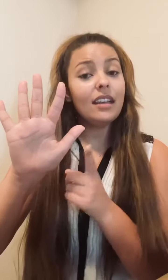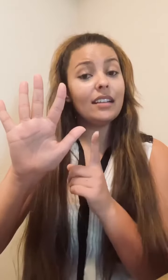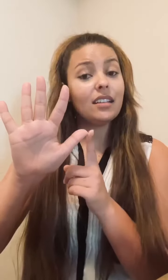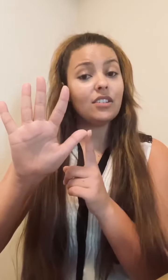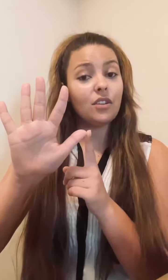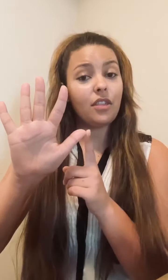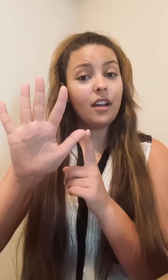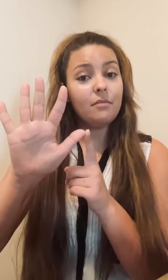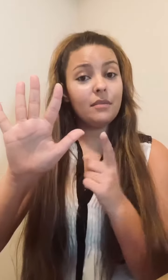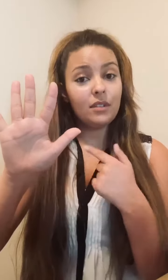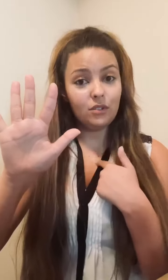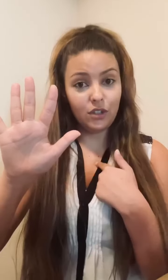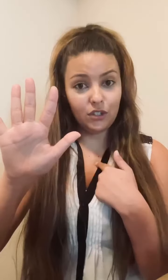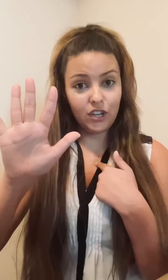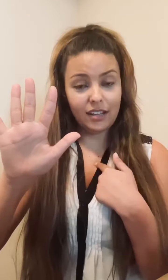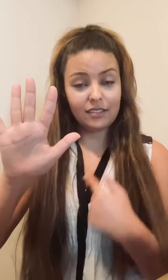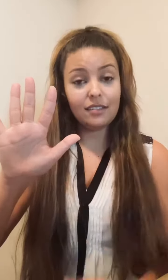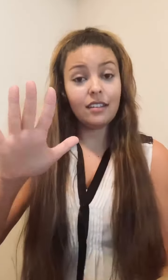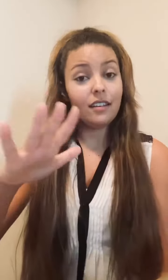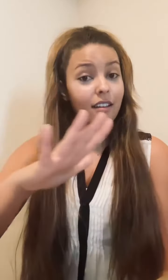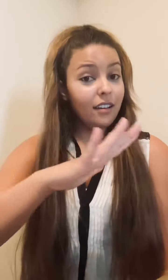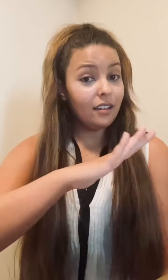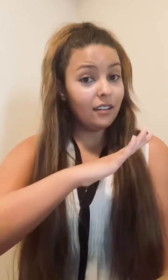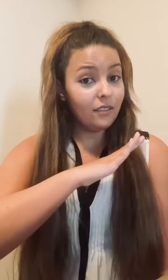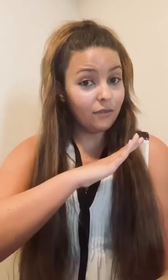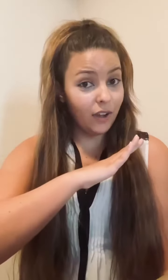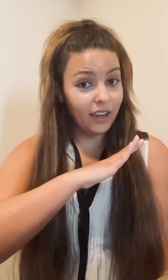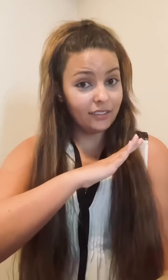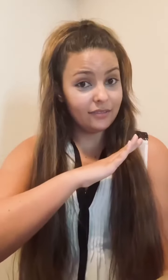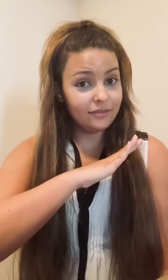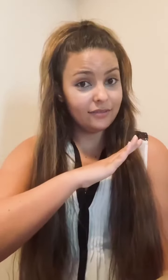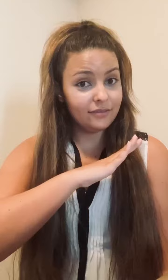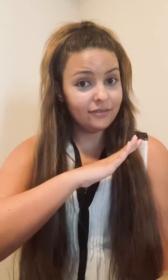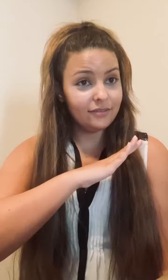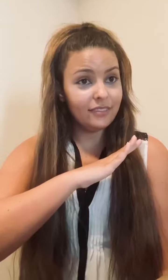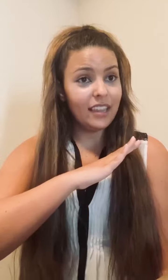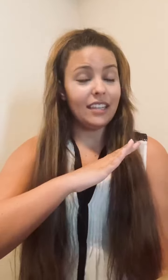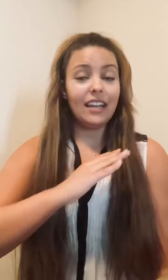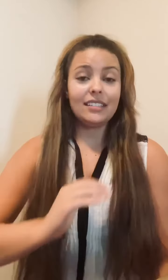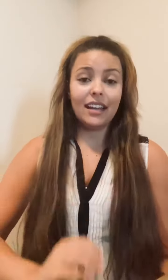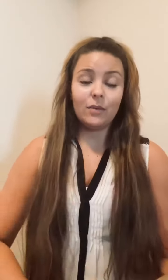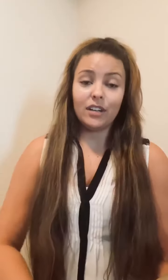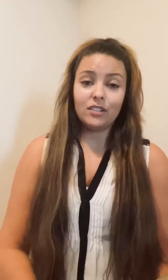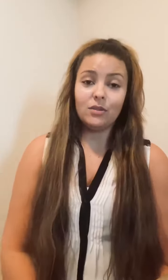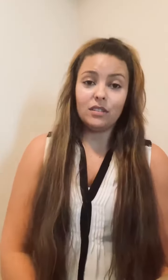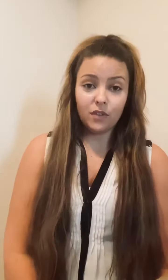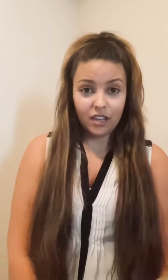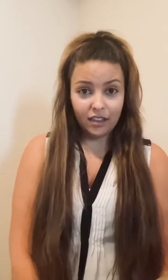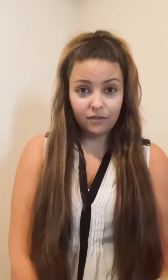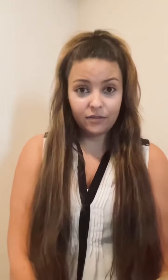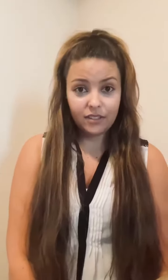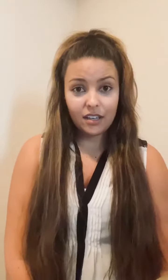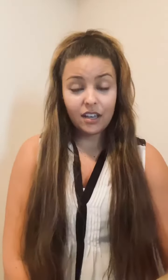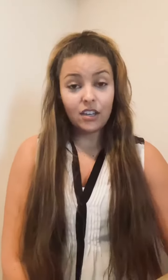and touch your thumb to your chest. Fine The next sign we're going to do is "forgive".